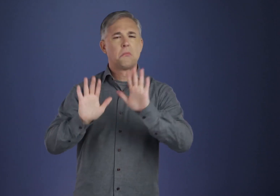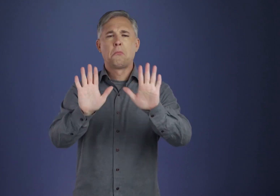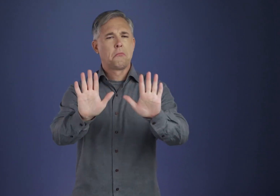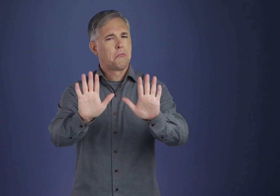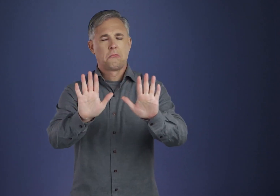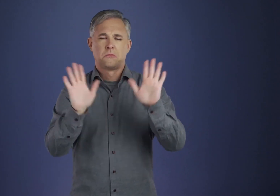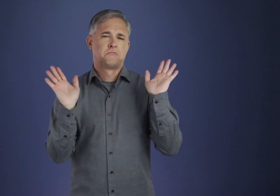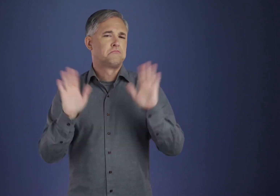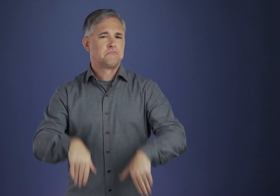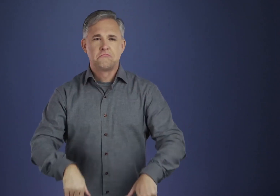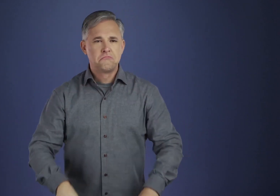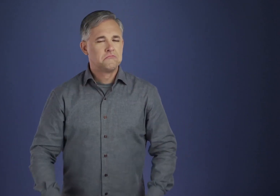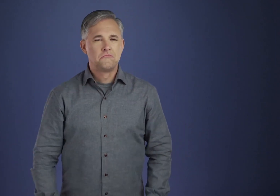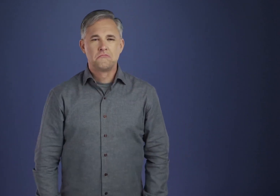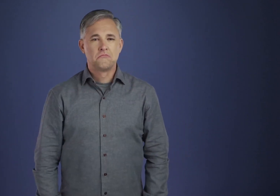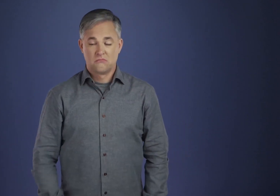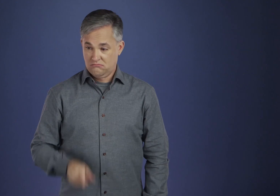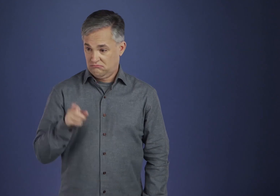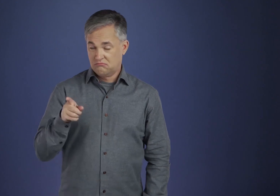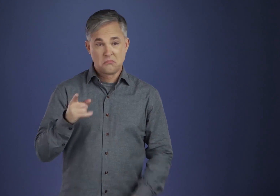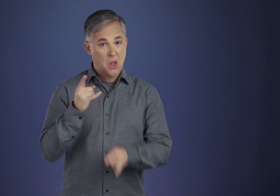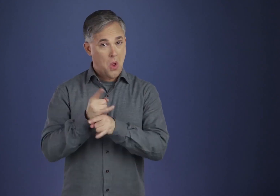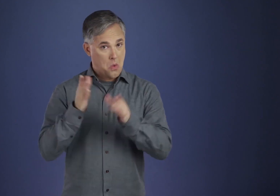he did, like us, go through the emotional wringer.